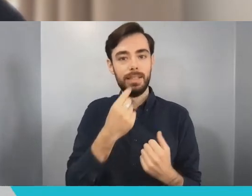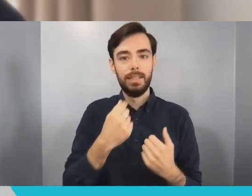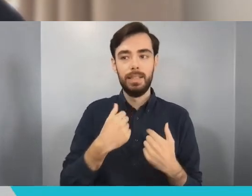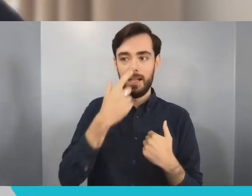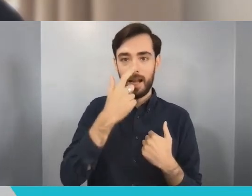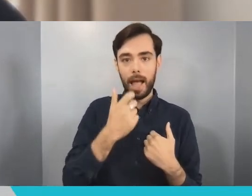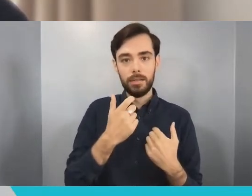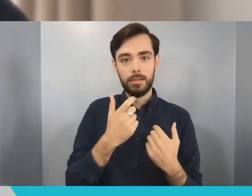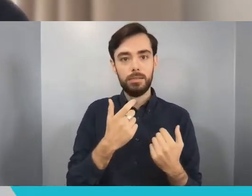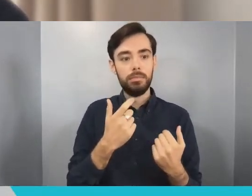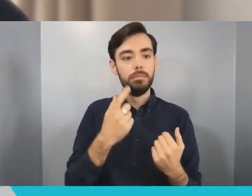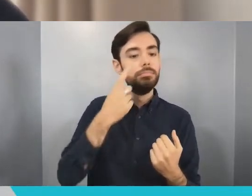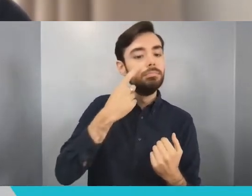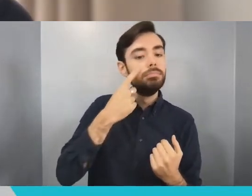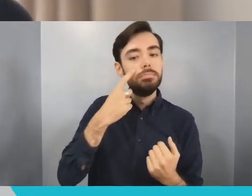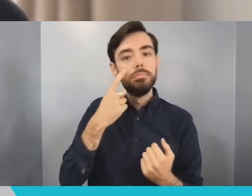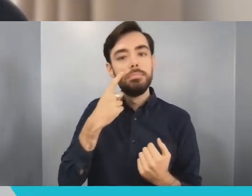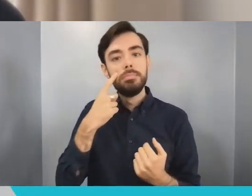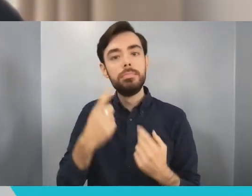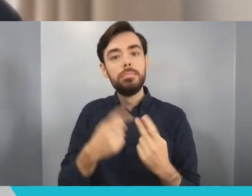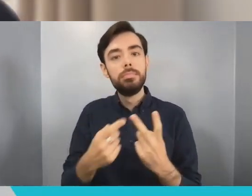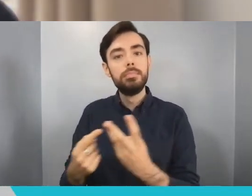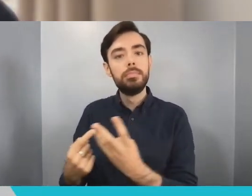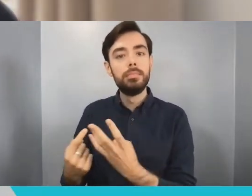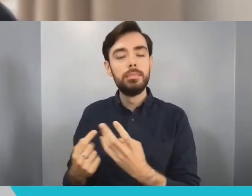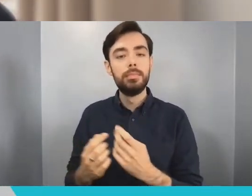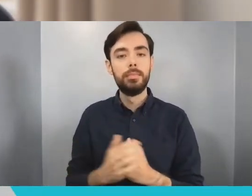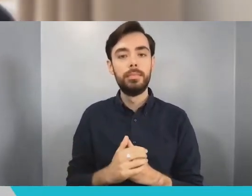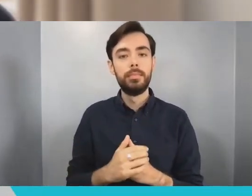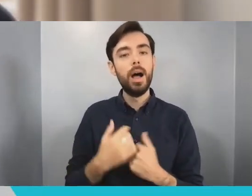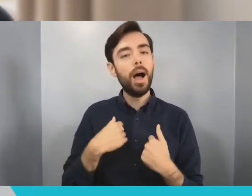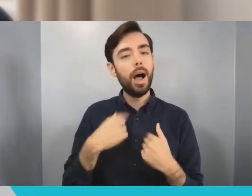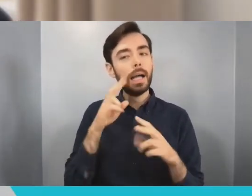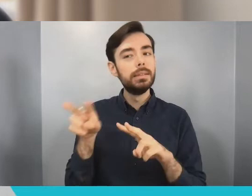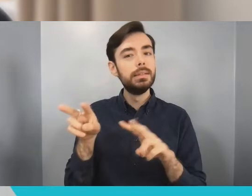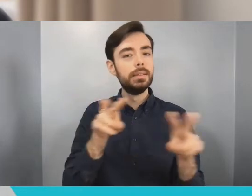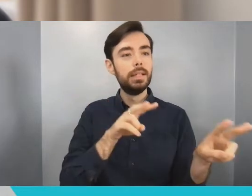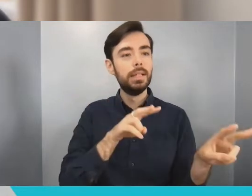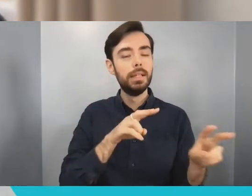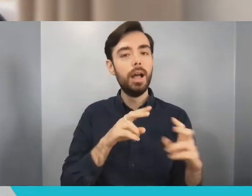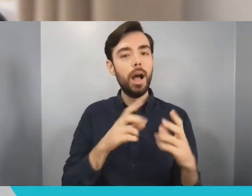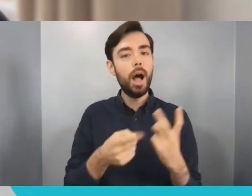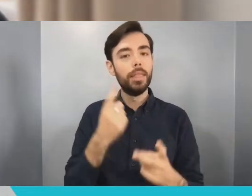Bristol graduates that I work with at Ultraleap and that I work with at other companies as